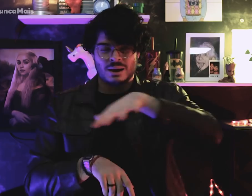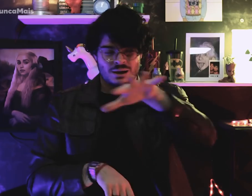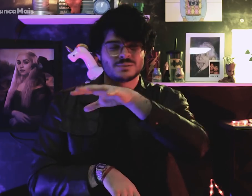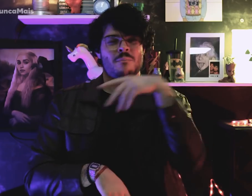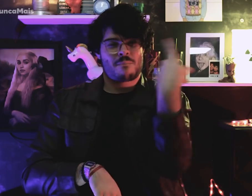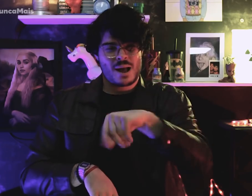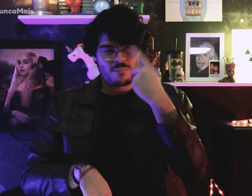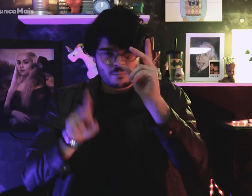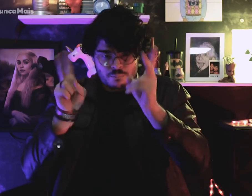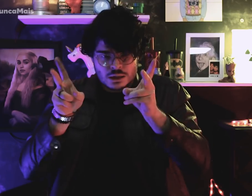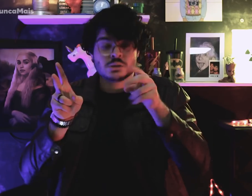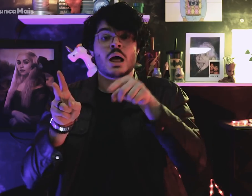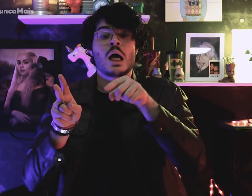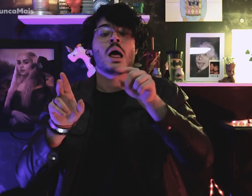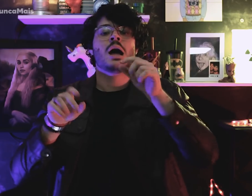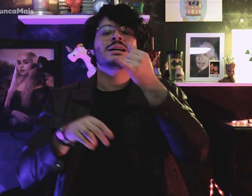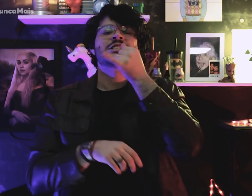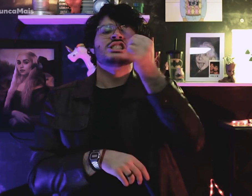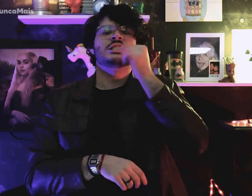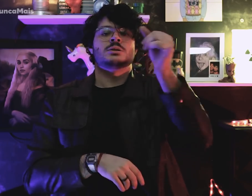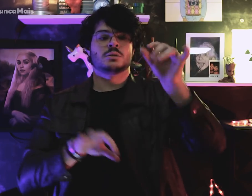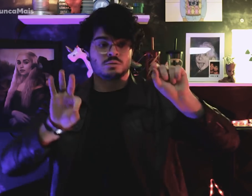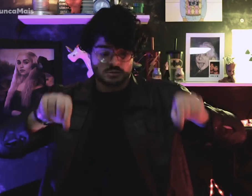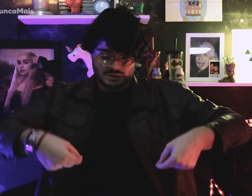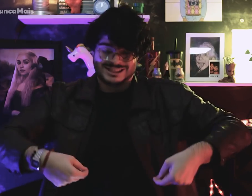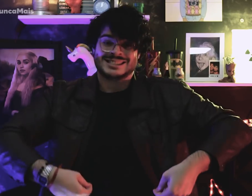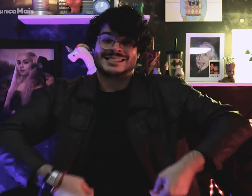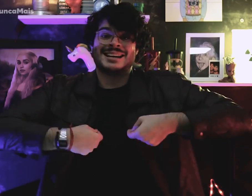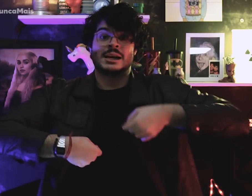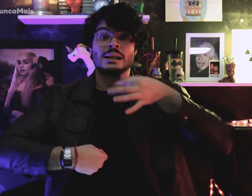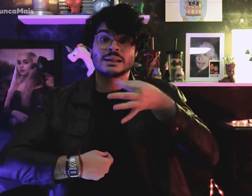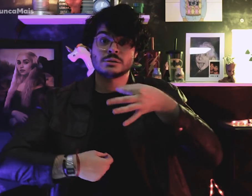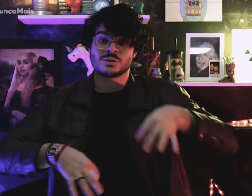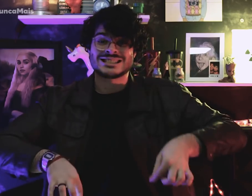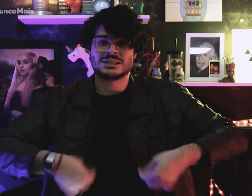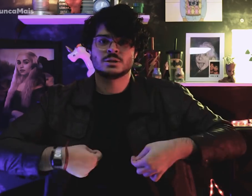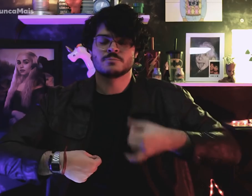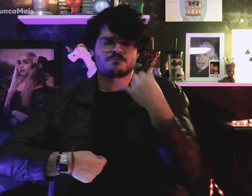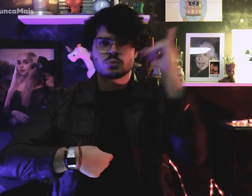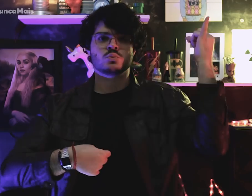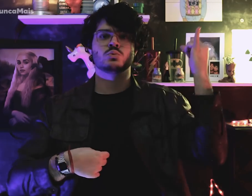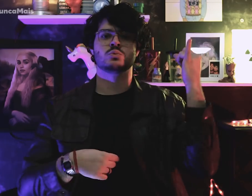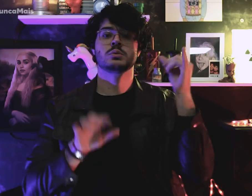e outras receberam choques elétricos em seus órgãos genitais,